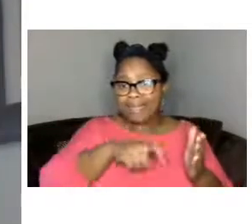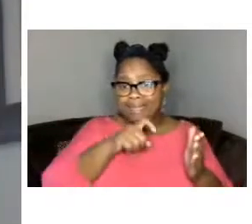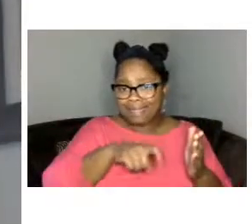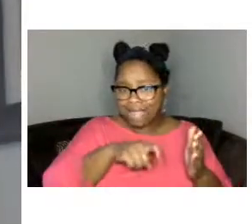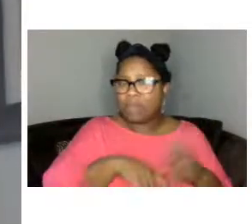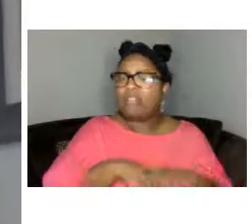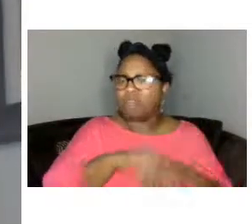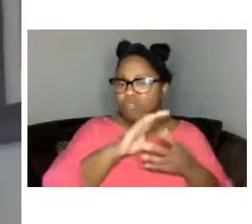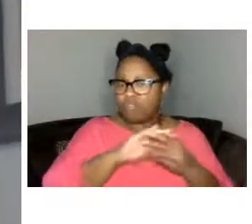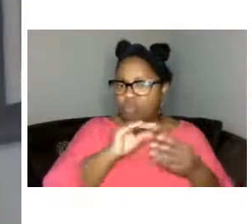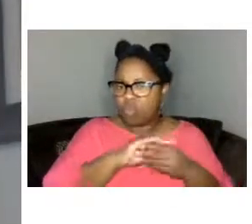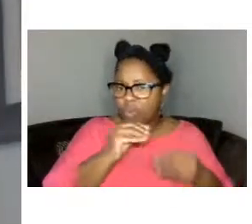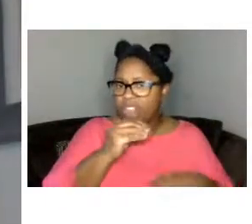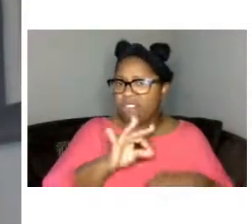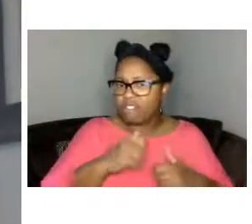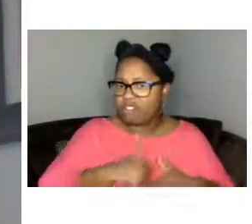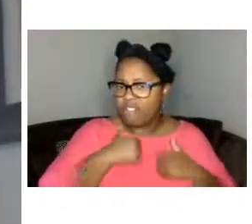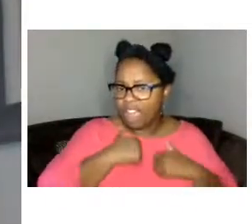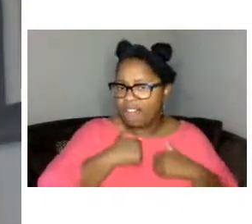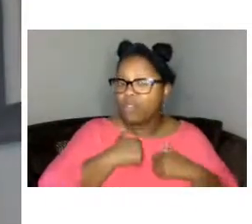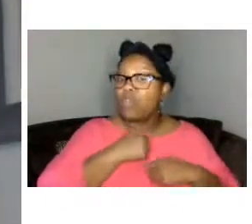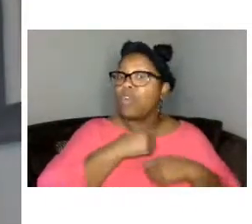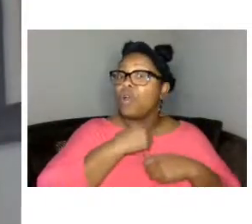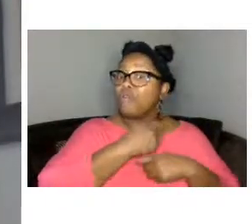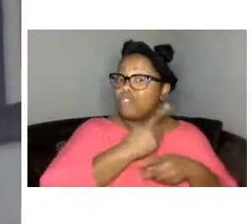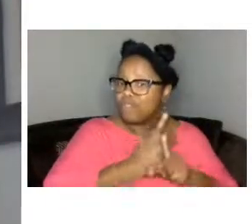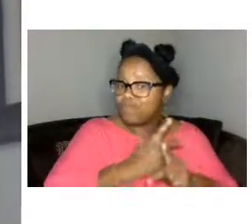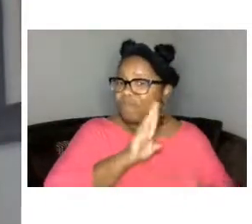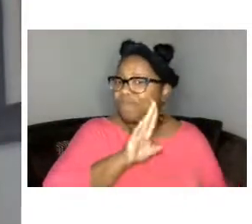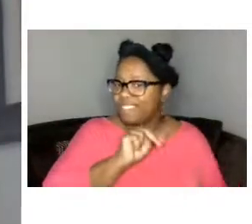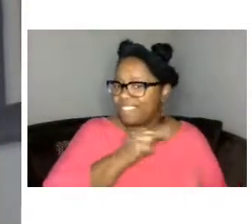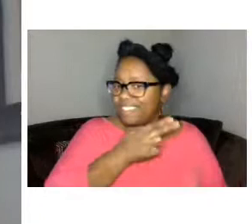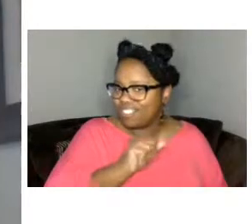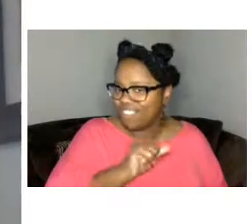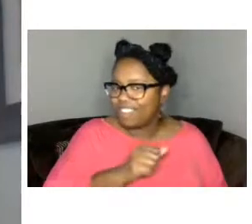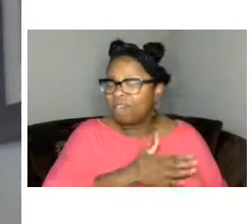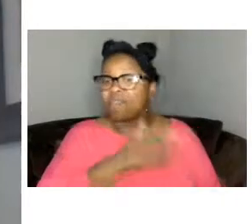by bnha and it's not a game produced by just